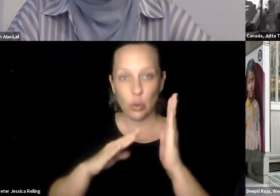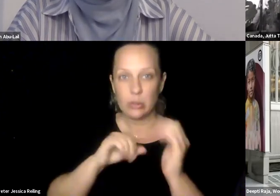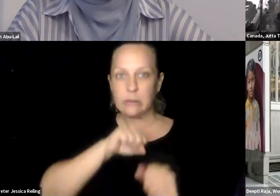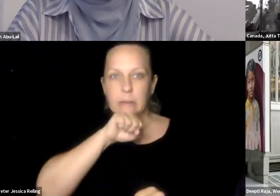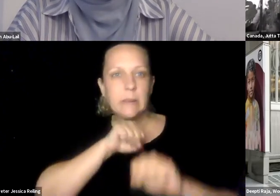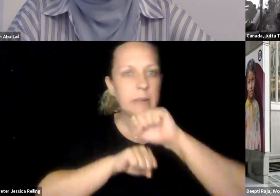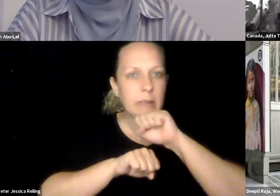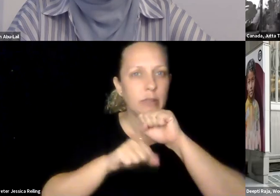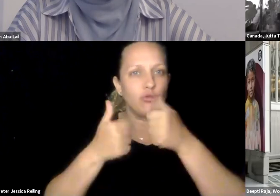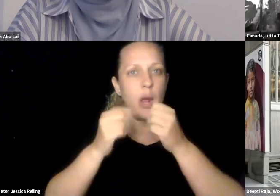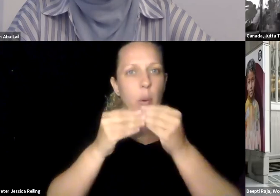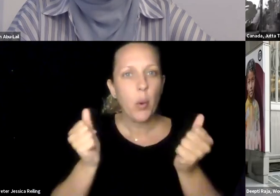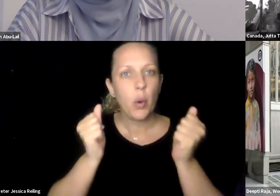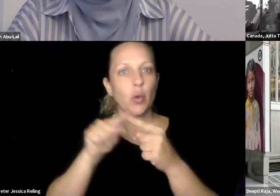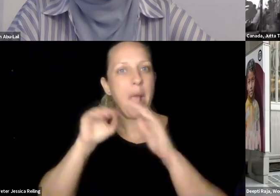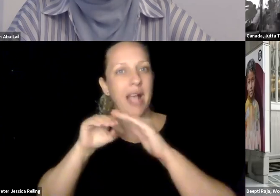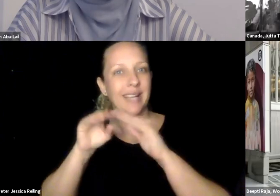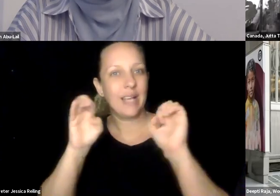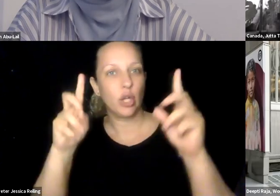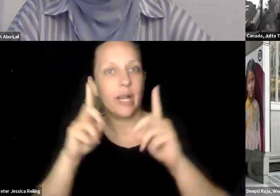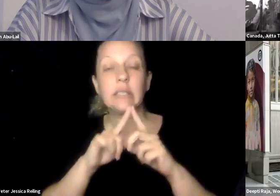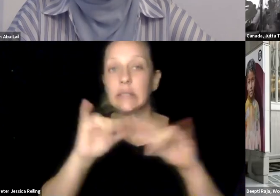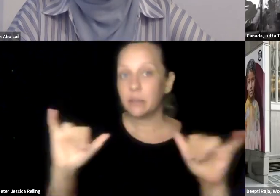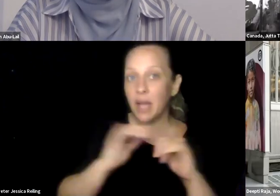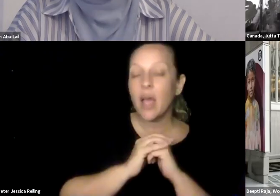technologies, low-tech and high-tech were put into play to minimize the